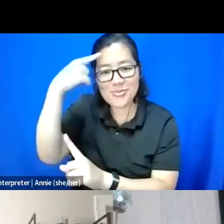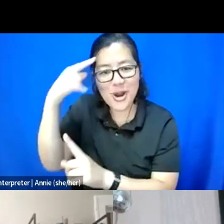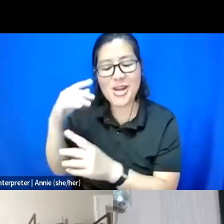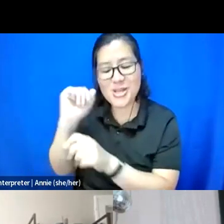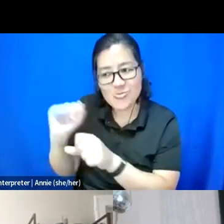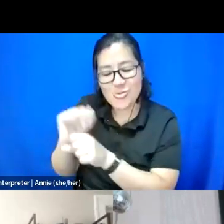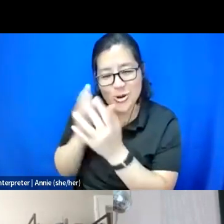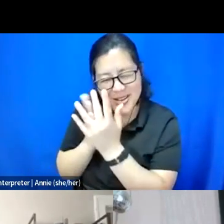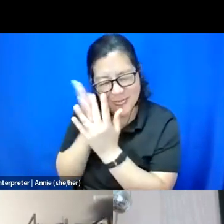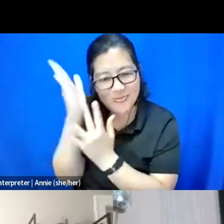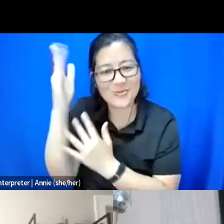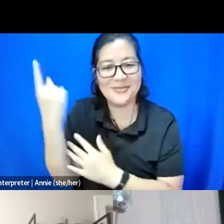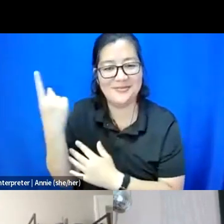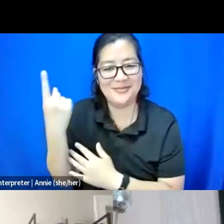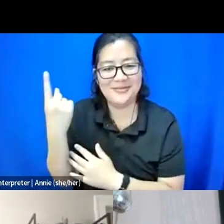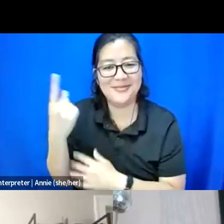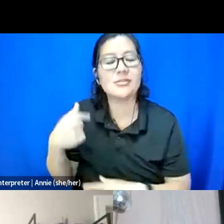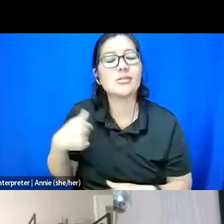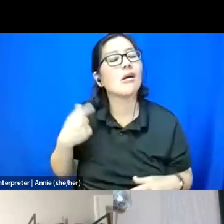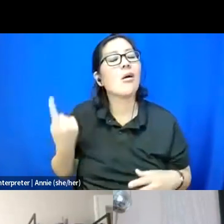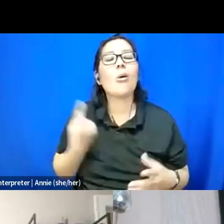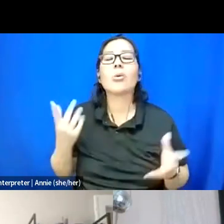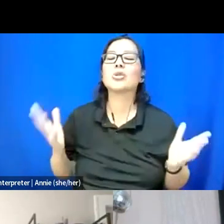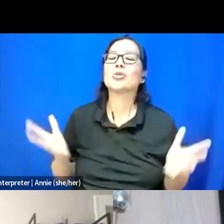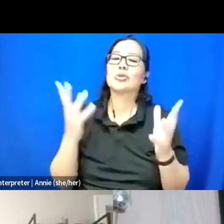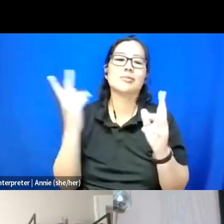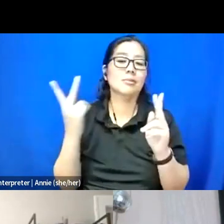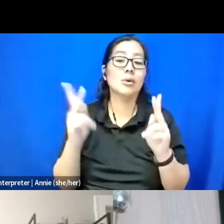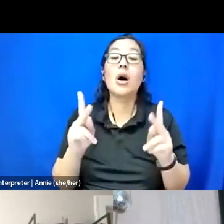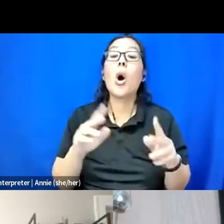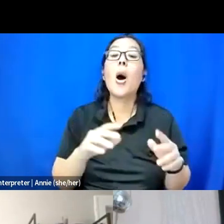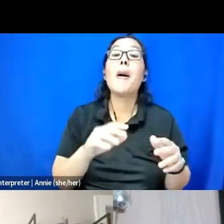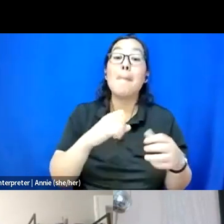So I always encourage everyone to make time to waste time.